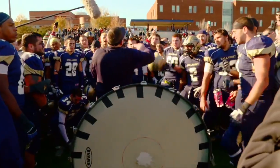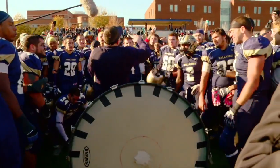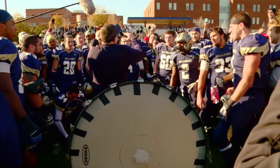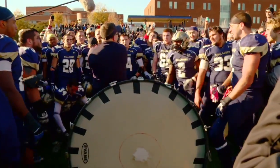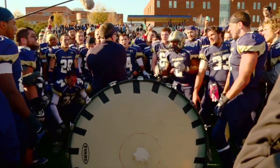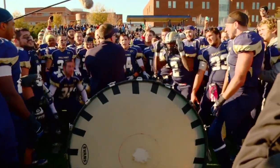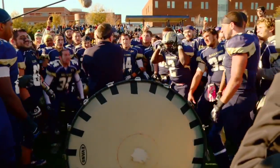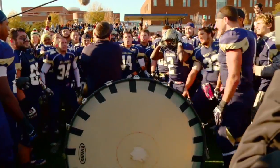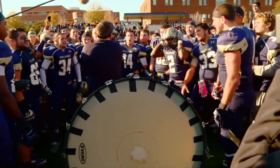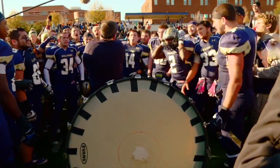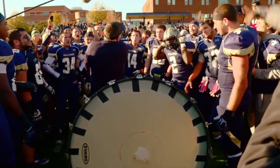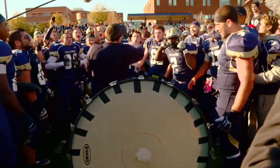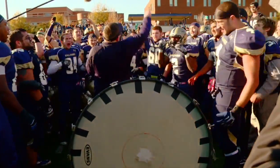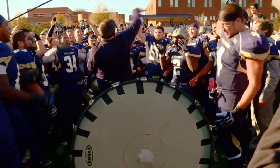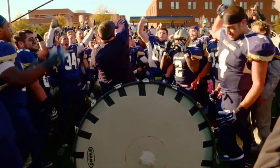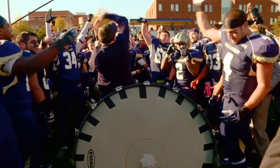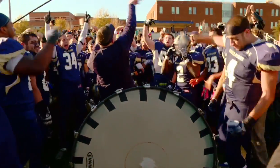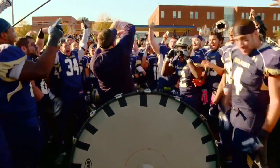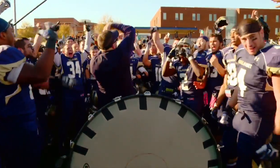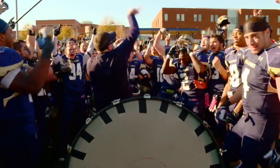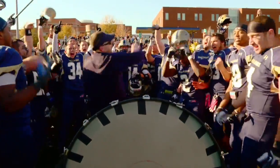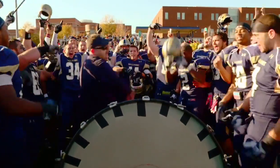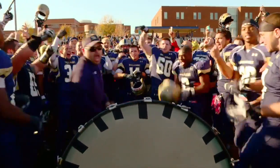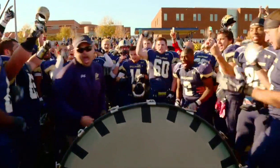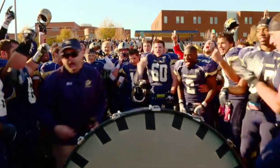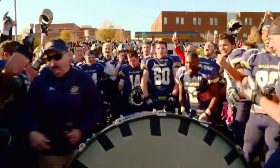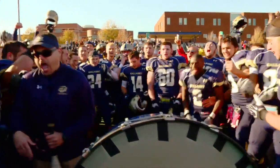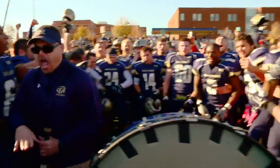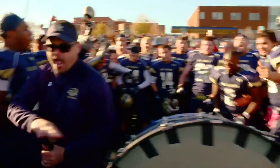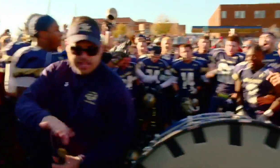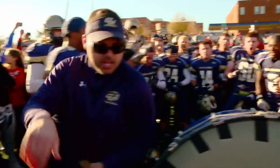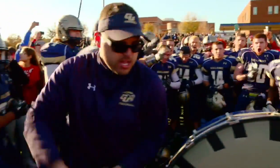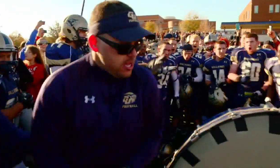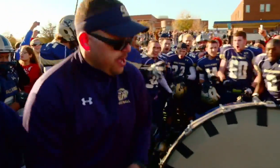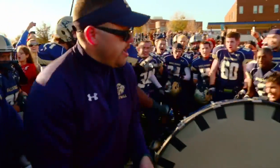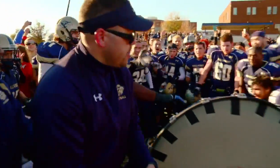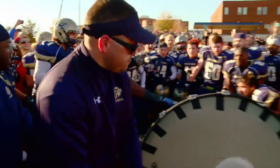When we WIN? We WIN!